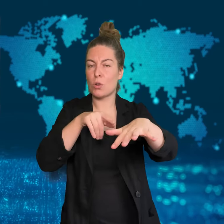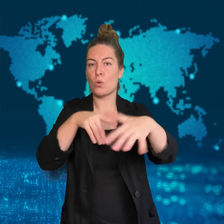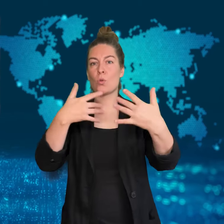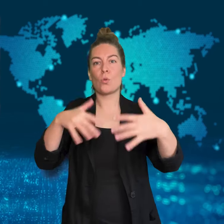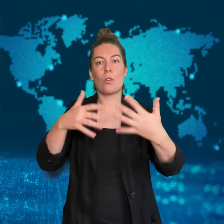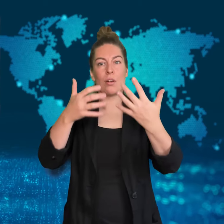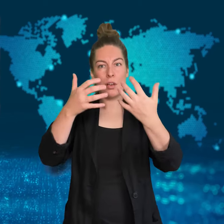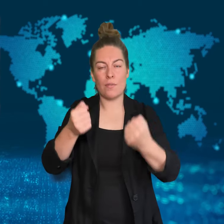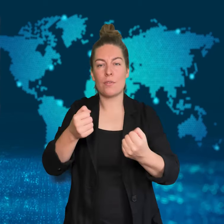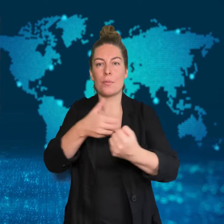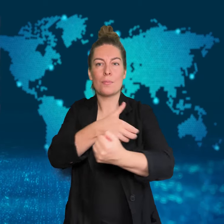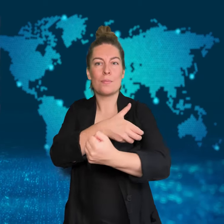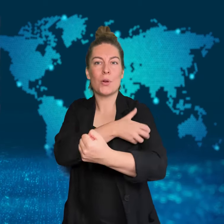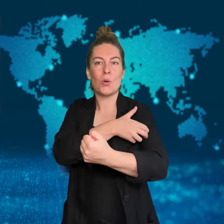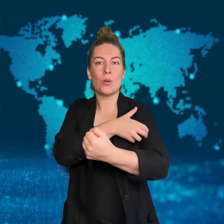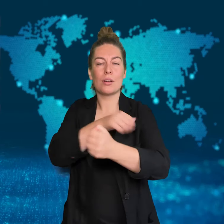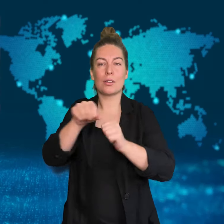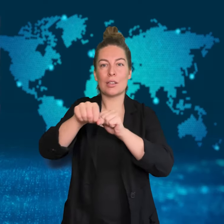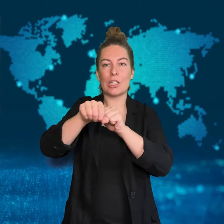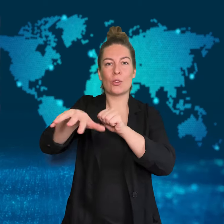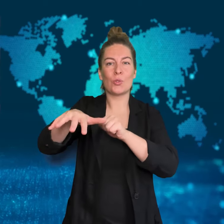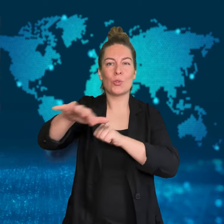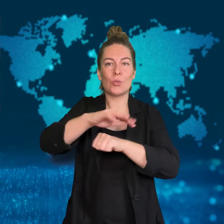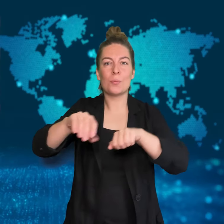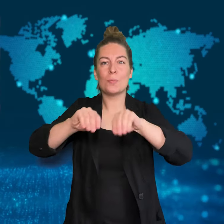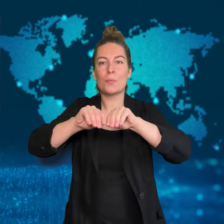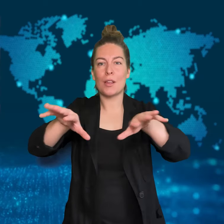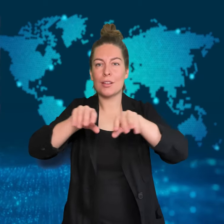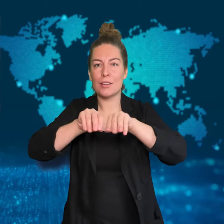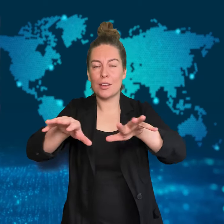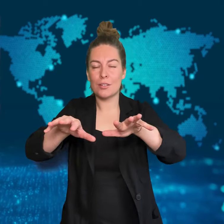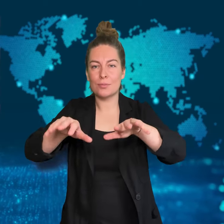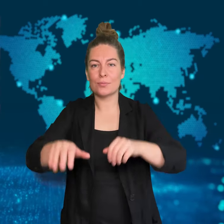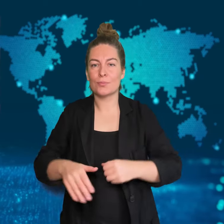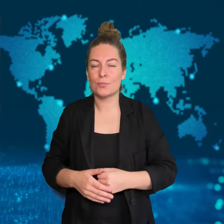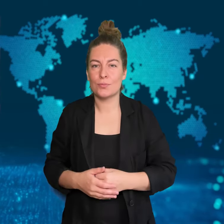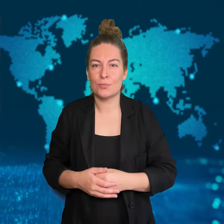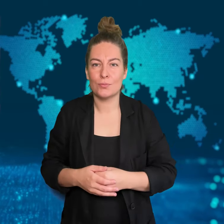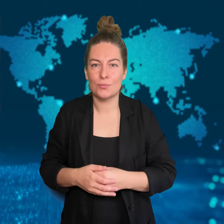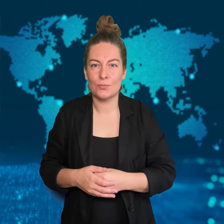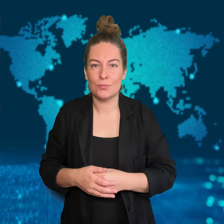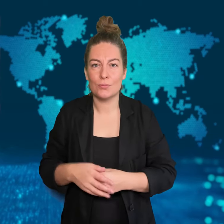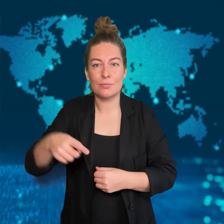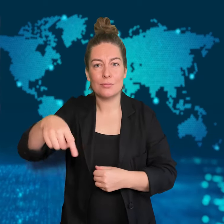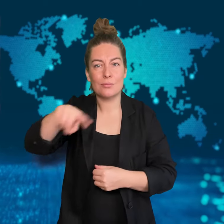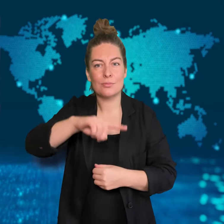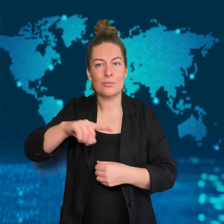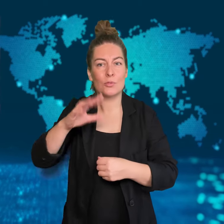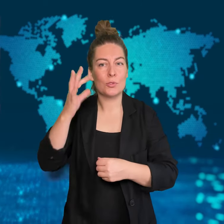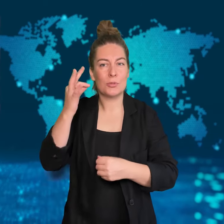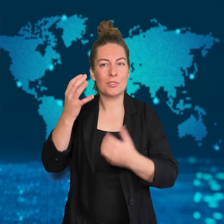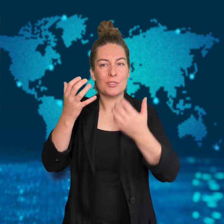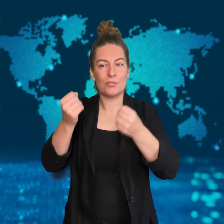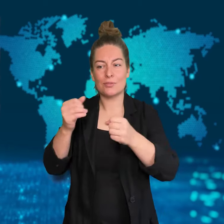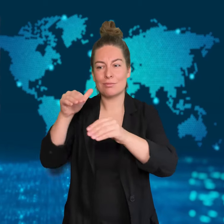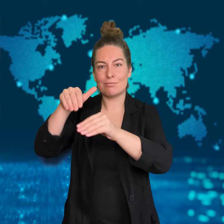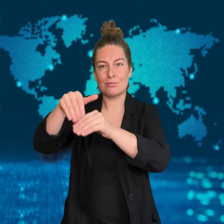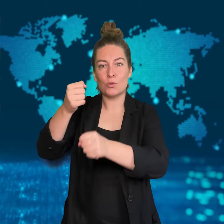Female journalists joined the strike, impacting media coverage.